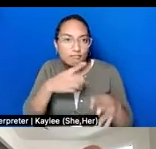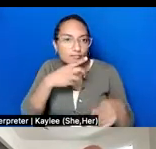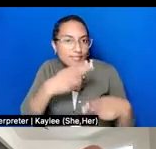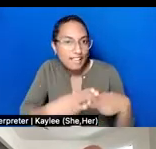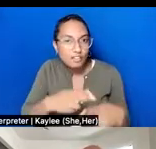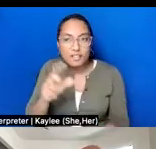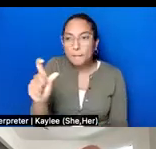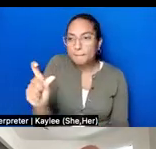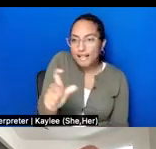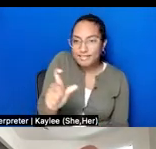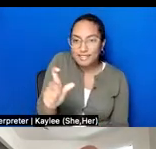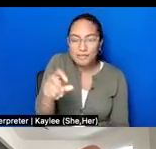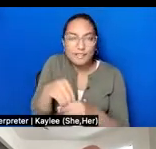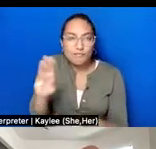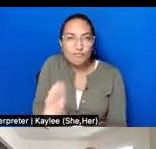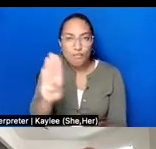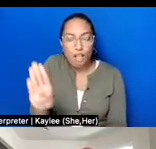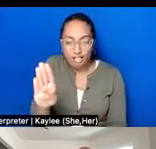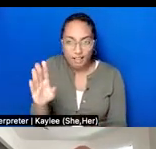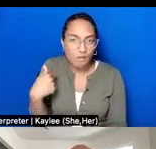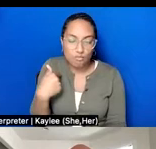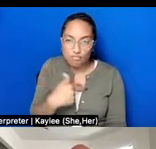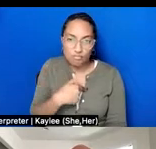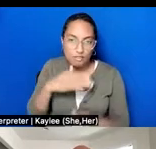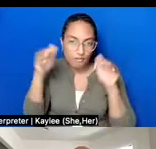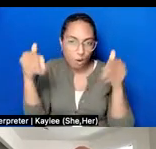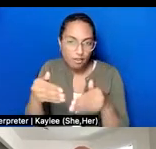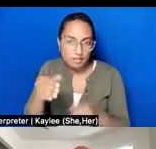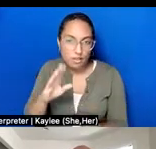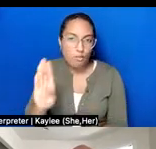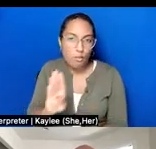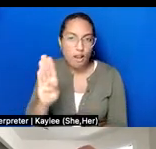Brooklyn Historical Society, which is now the Center for Brooklyn History. And I'm